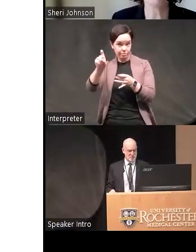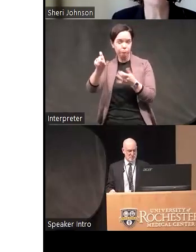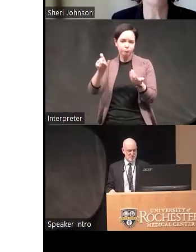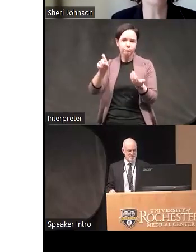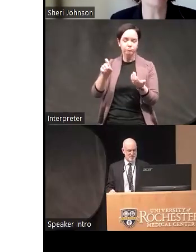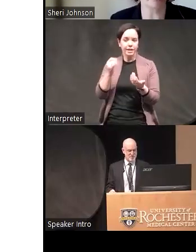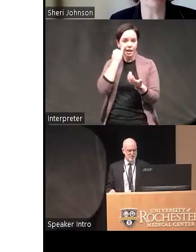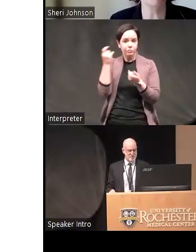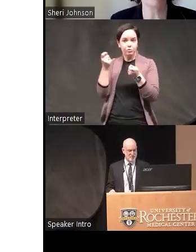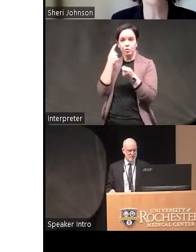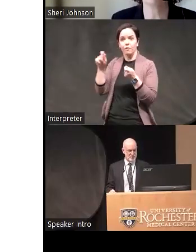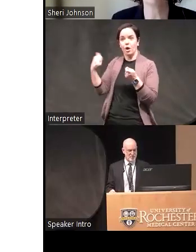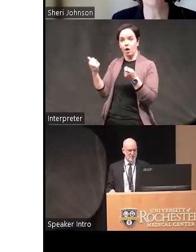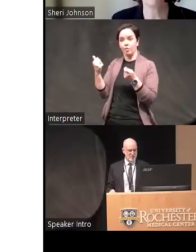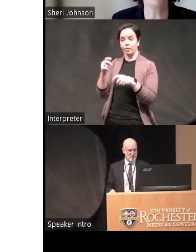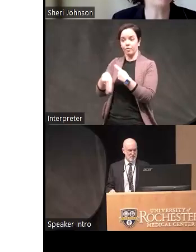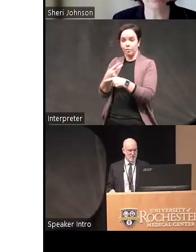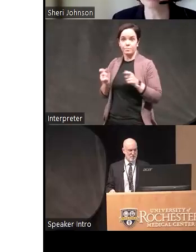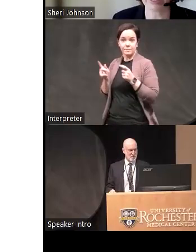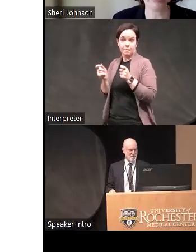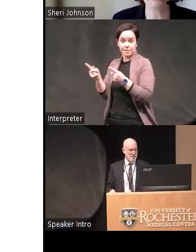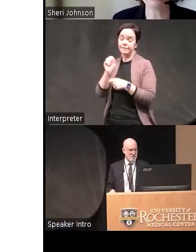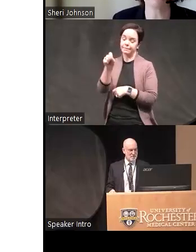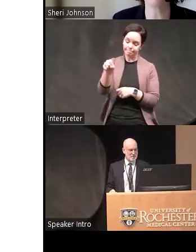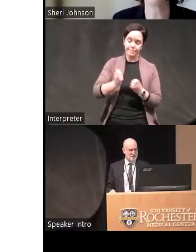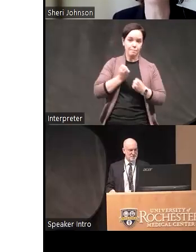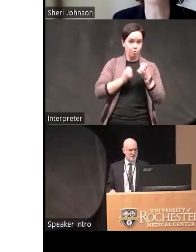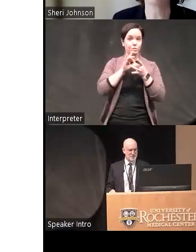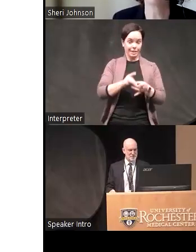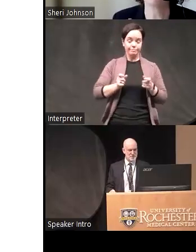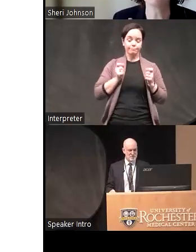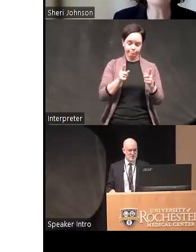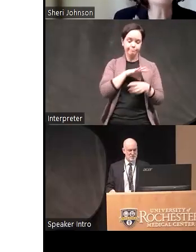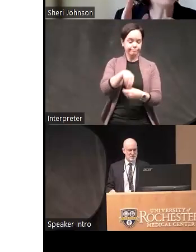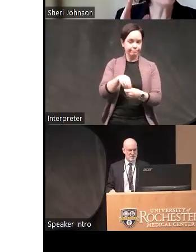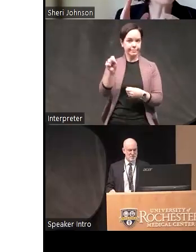for some of the other forms of impulsivity it certainly is the robust correlations we